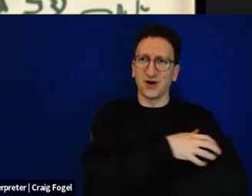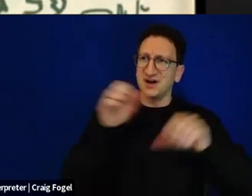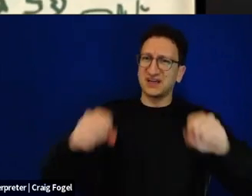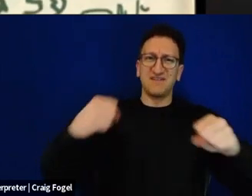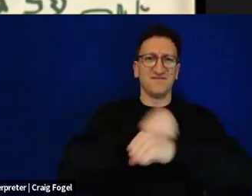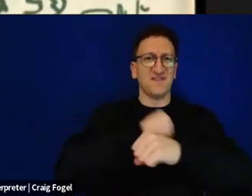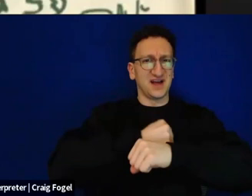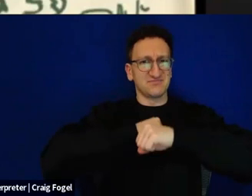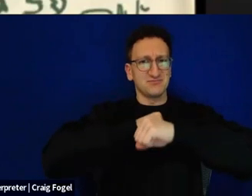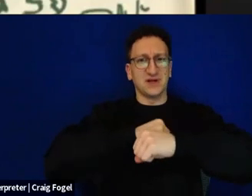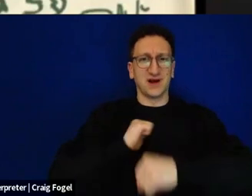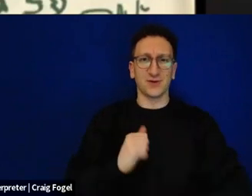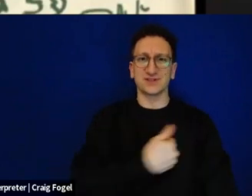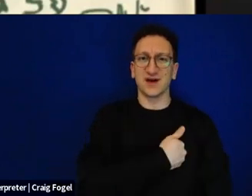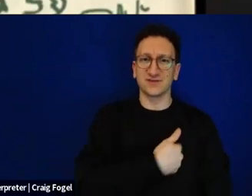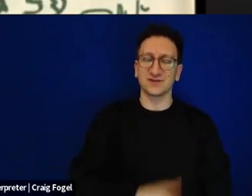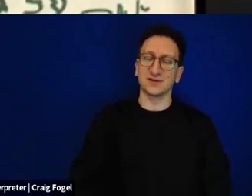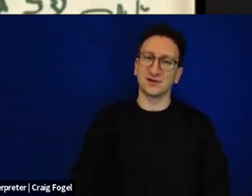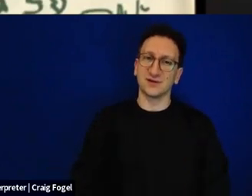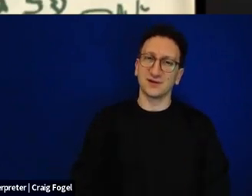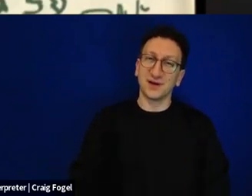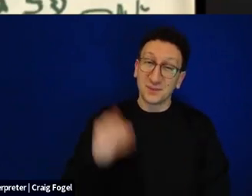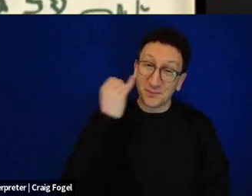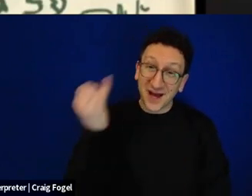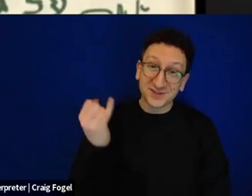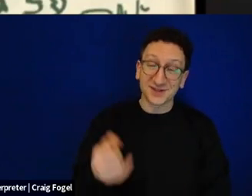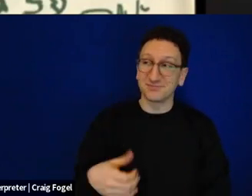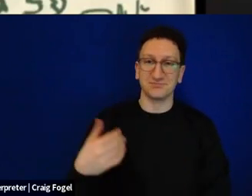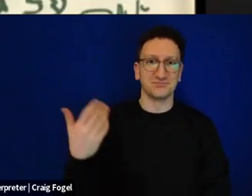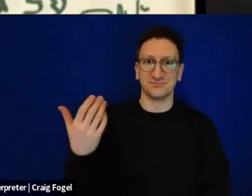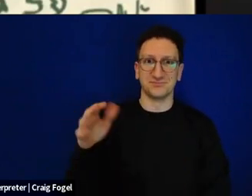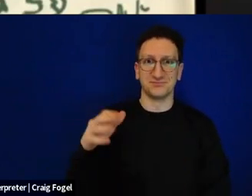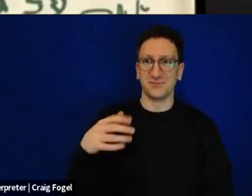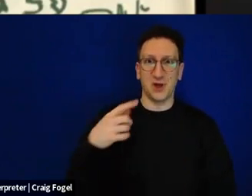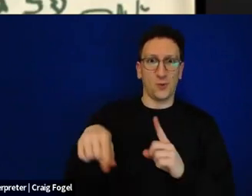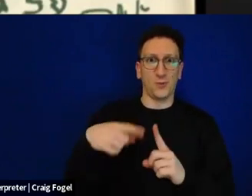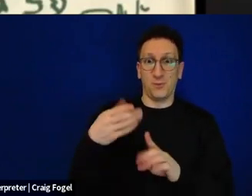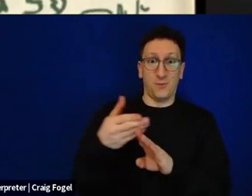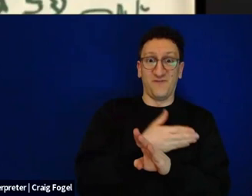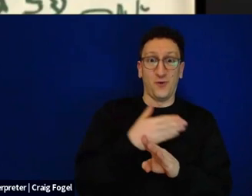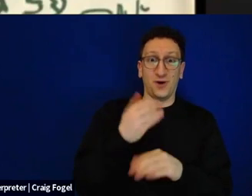and the joy that that again was true after 2000 years of a lack of Jewish sovereignty.